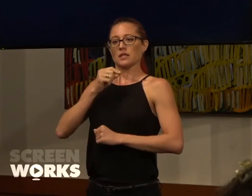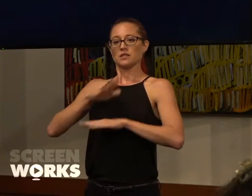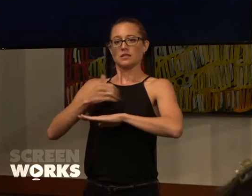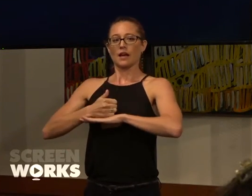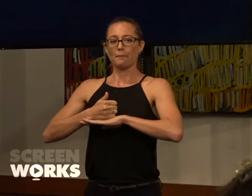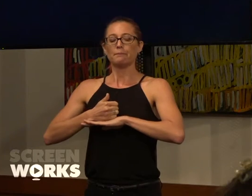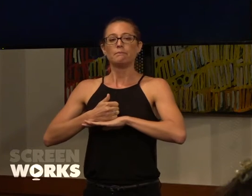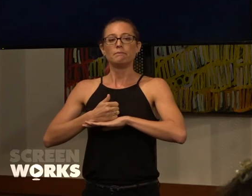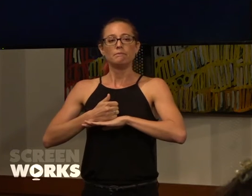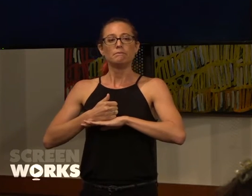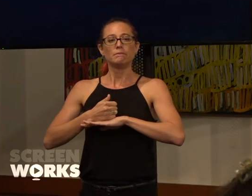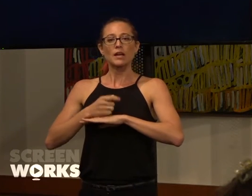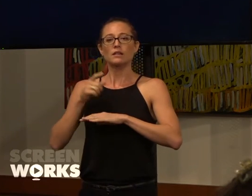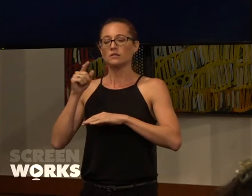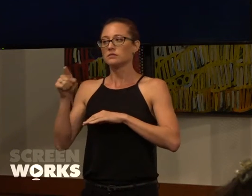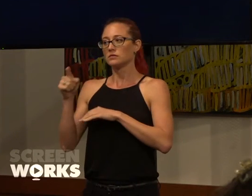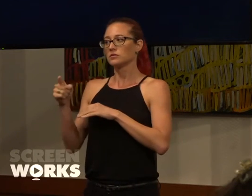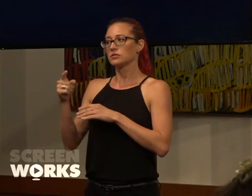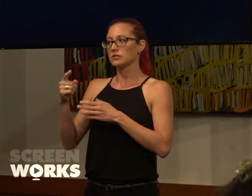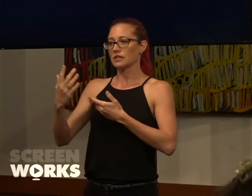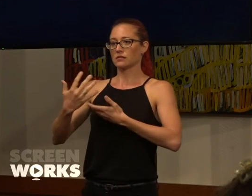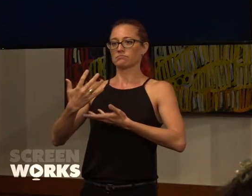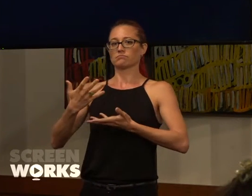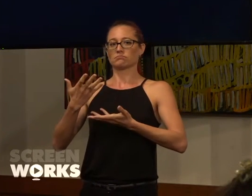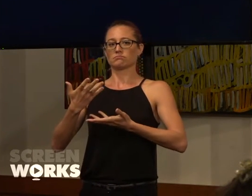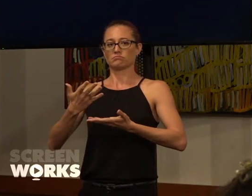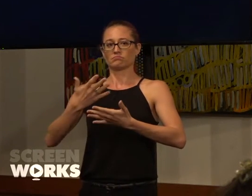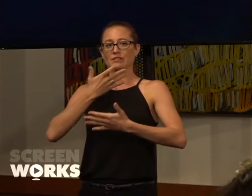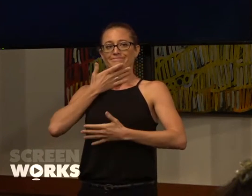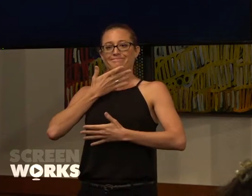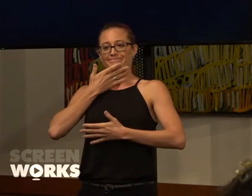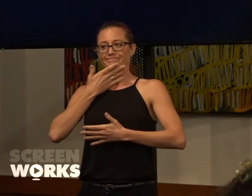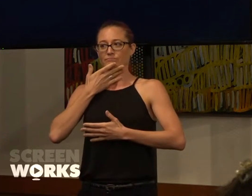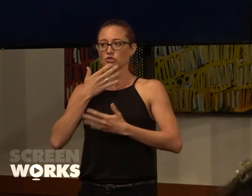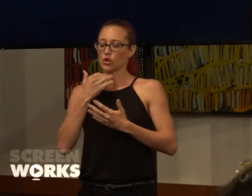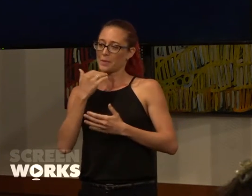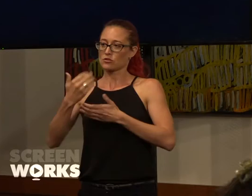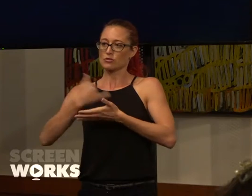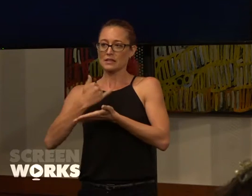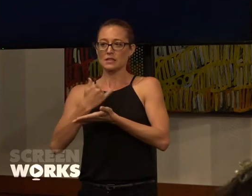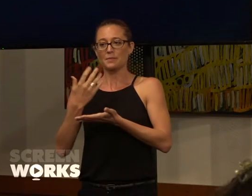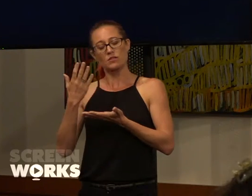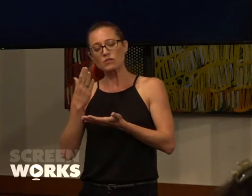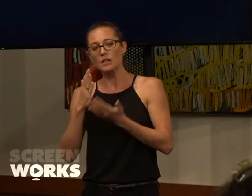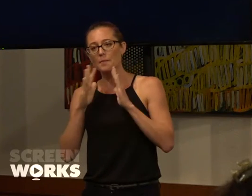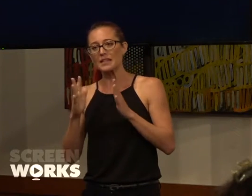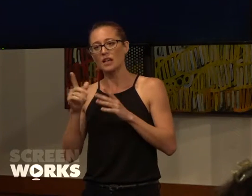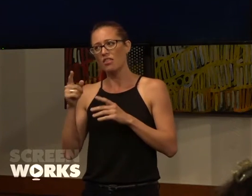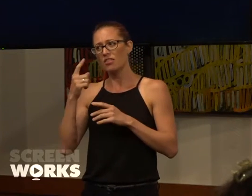it has had to deal with so much criticism. It's been such an amazing thing and quite exhausting i think for us all